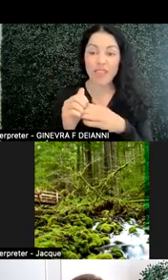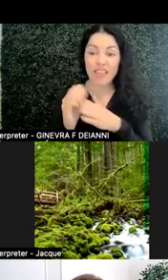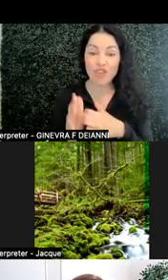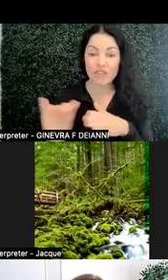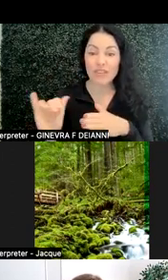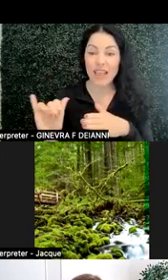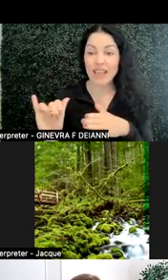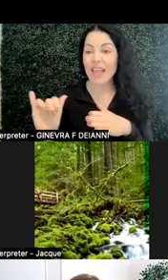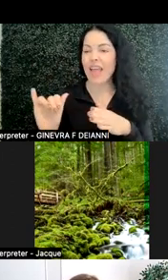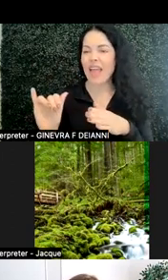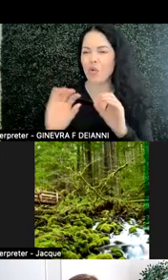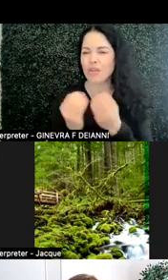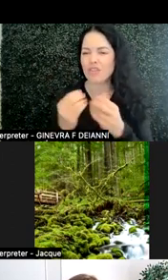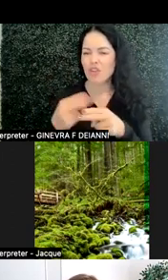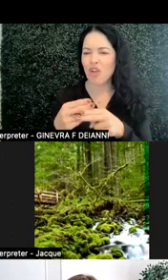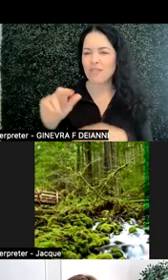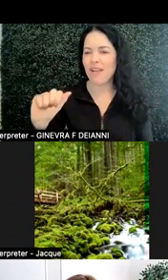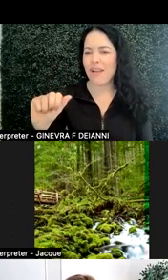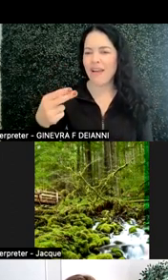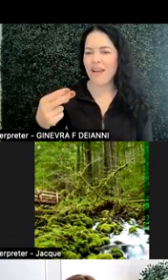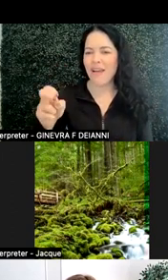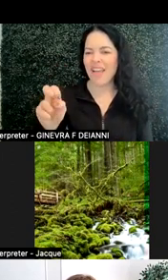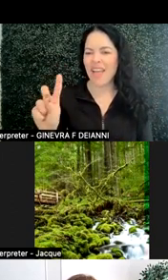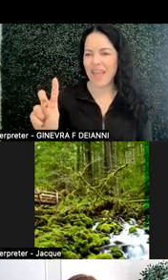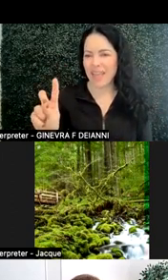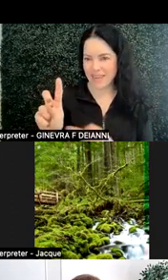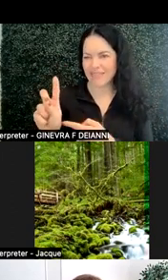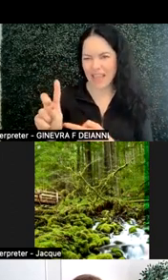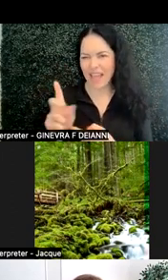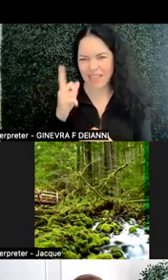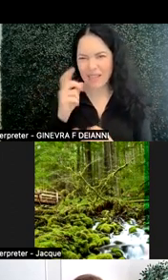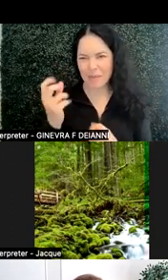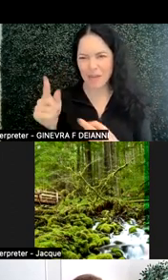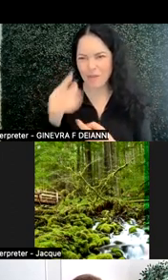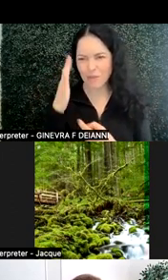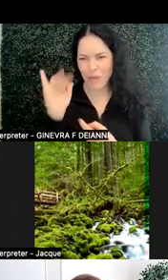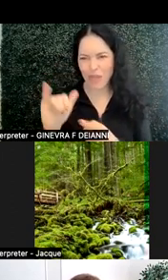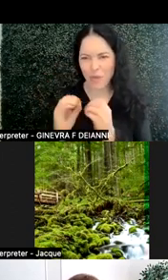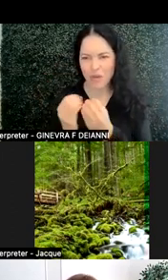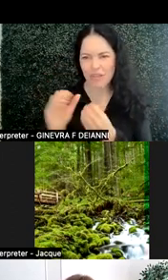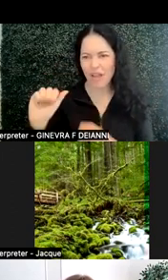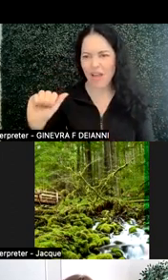I'm sure many of you are familiar with the AHEAD part of AHEAD. We've talked to other support faculty